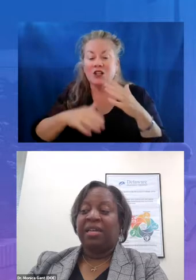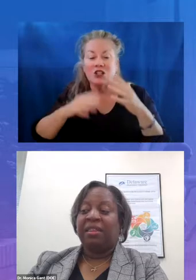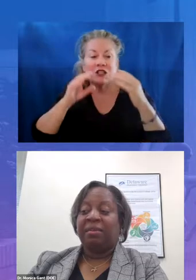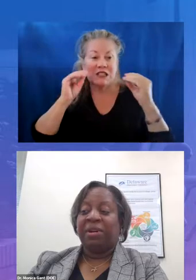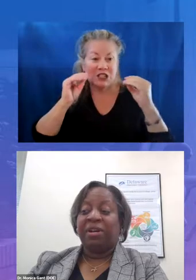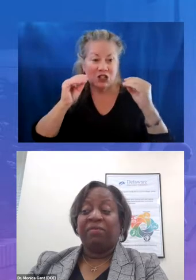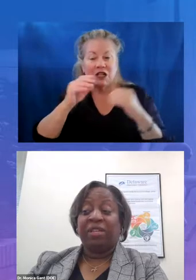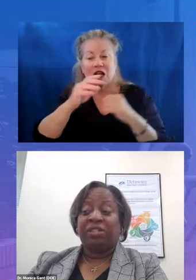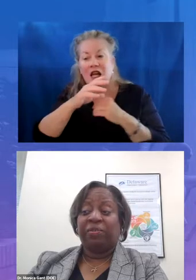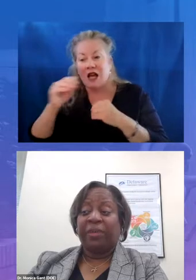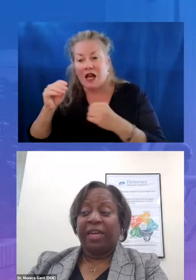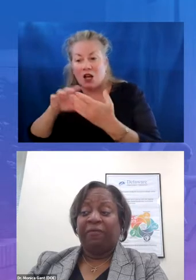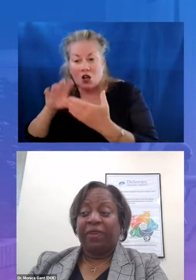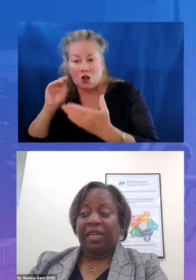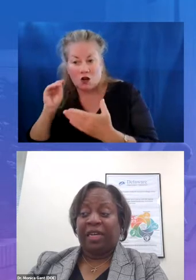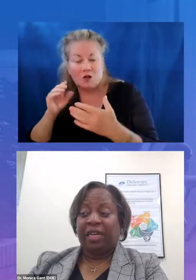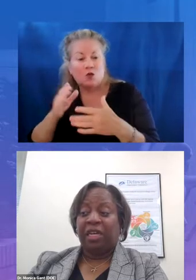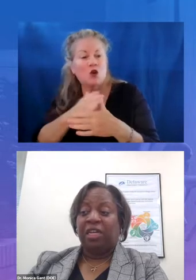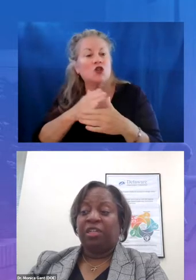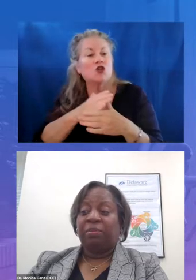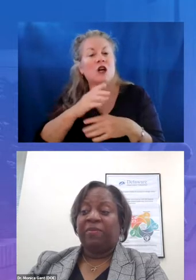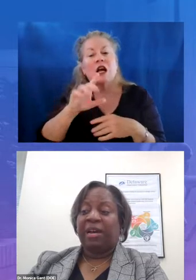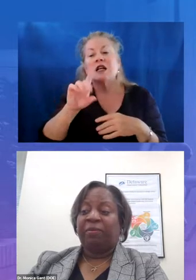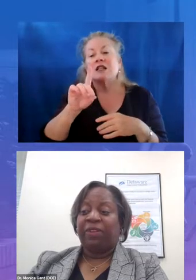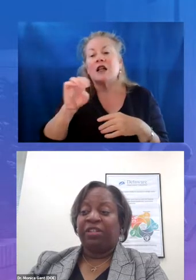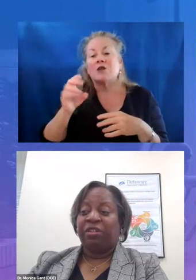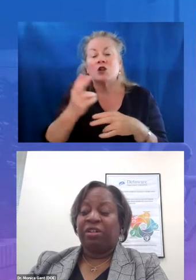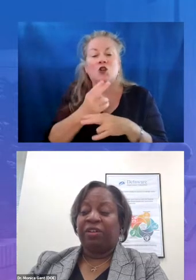the american rescue plan funding to provide professional learning for